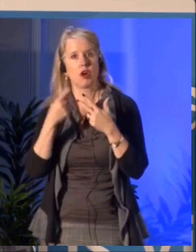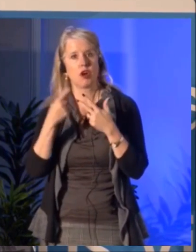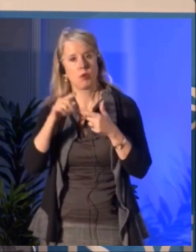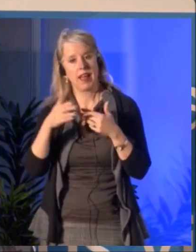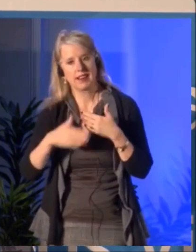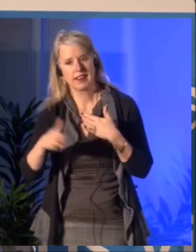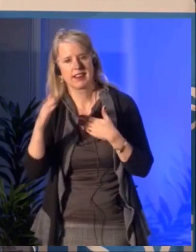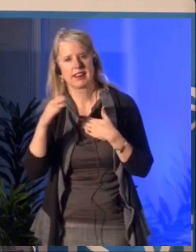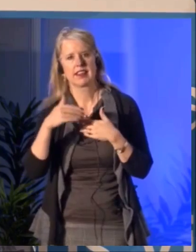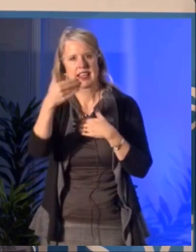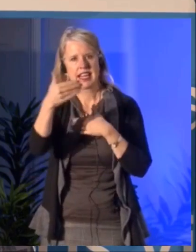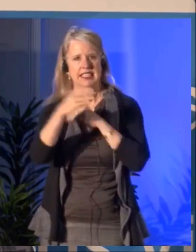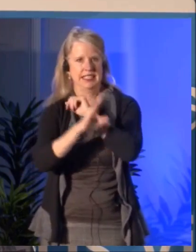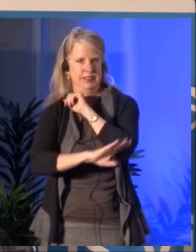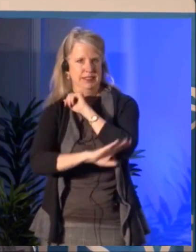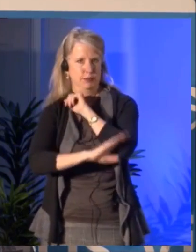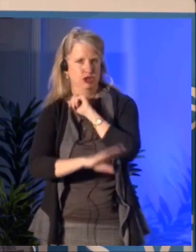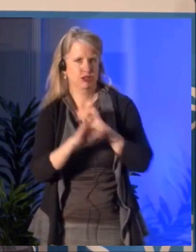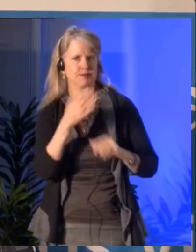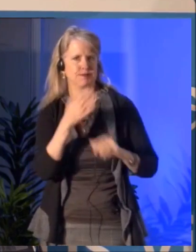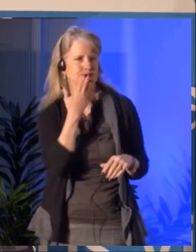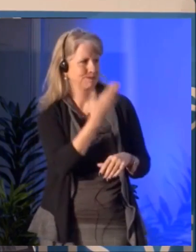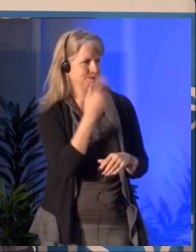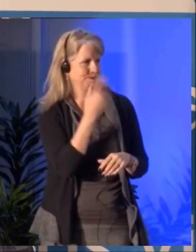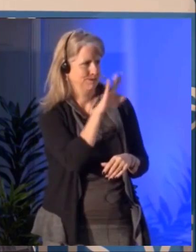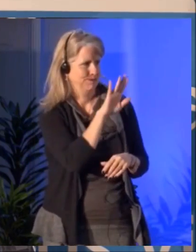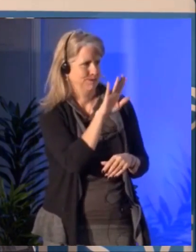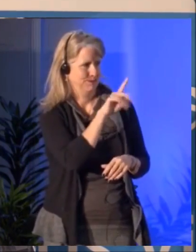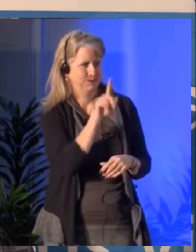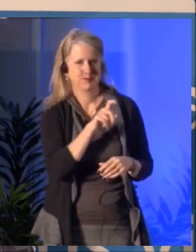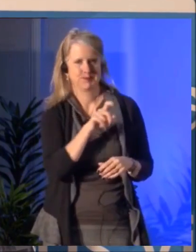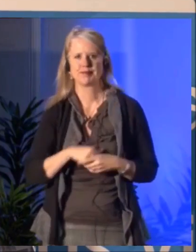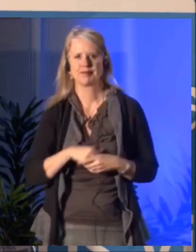to register we have a waiting list, so if some people cannot come we'll select.